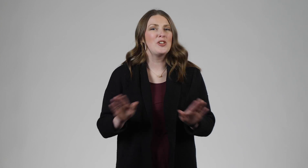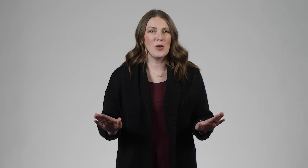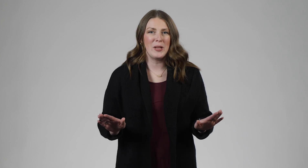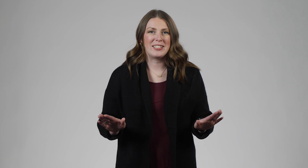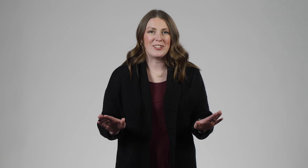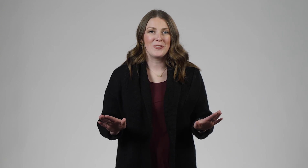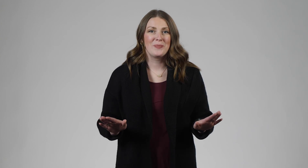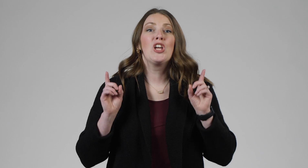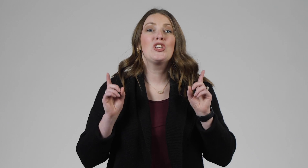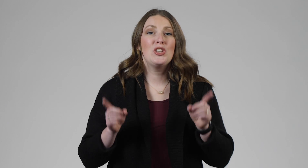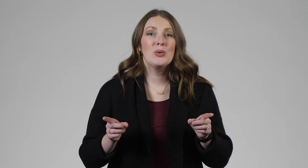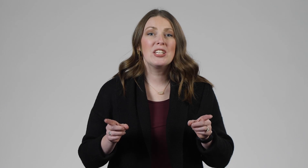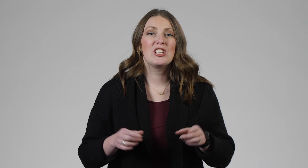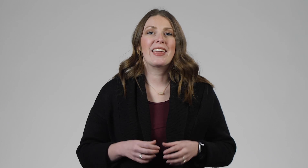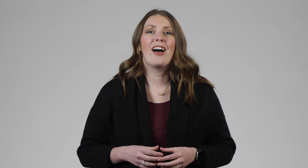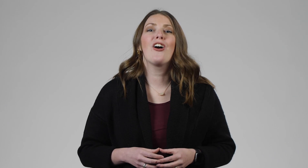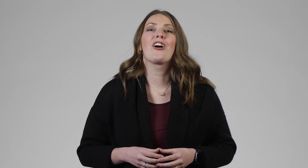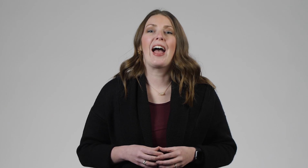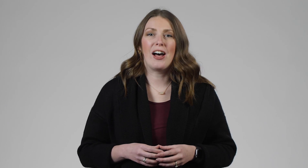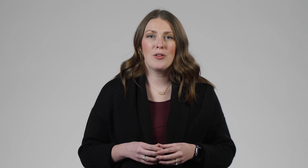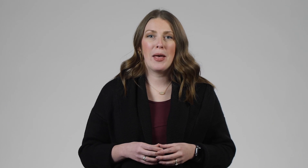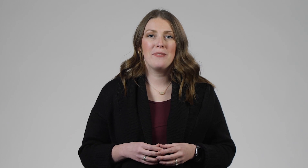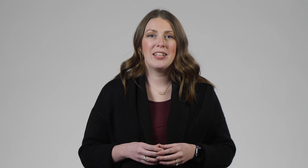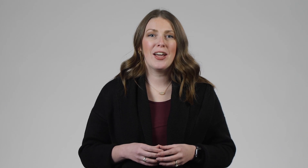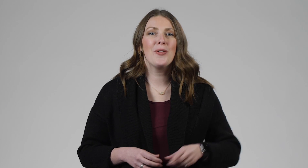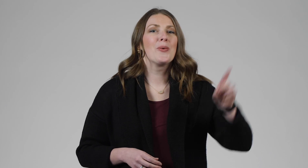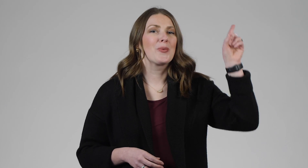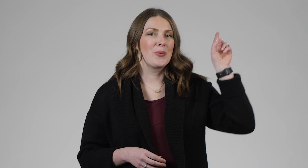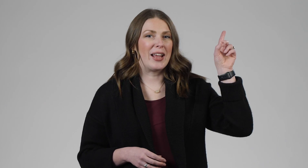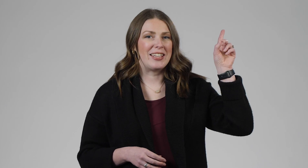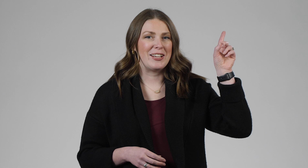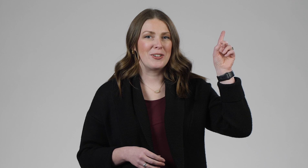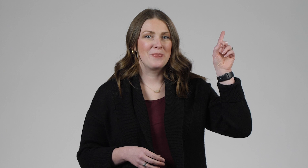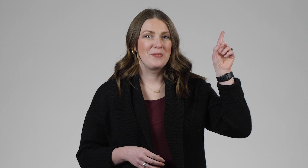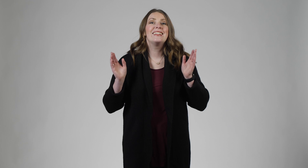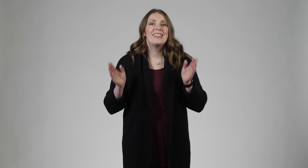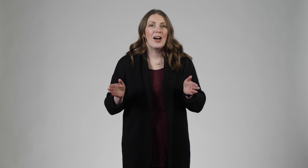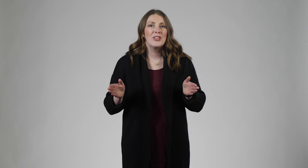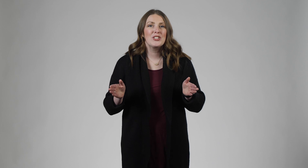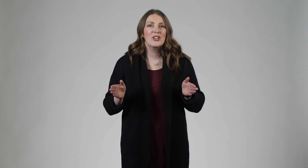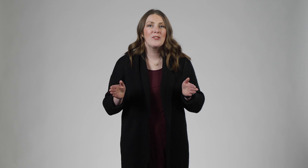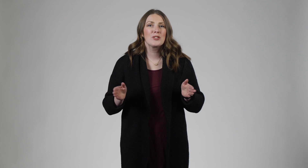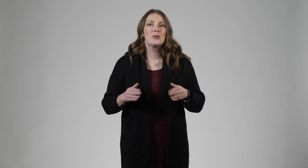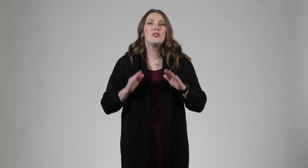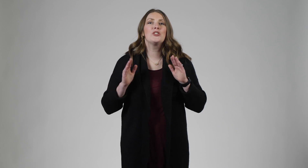no big deal. You can check out our alphabet video right here. Now that you're comfortable